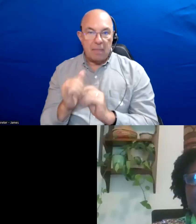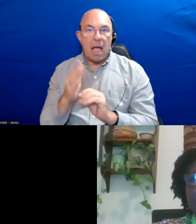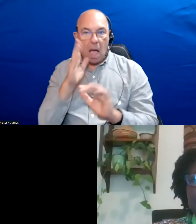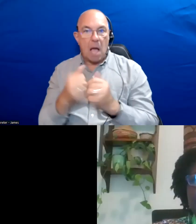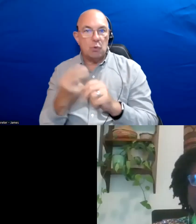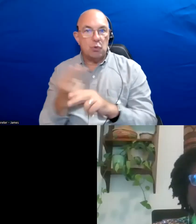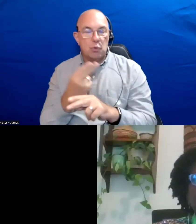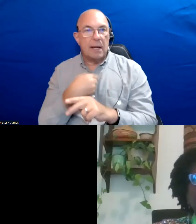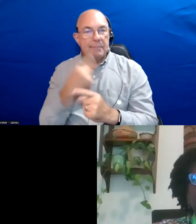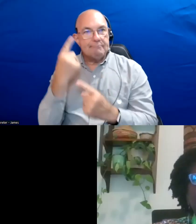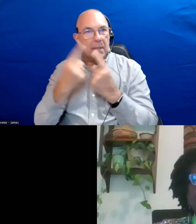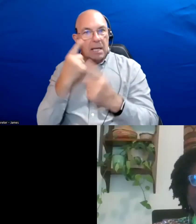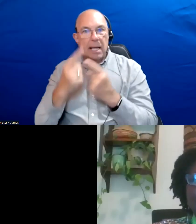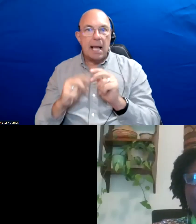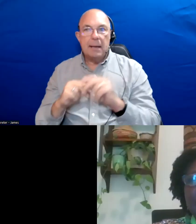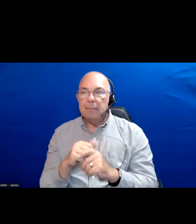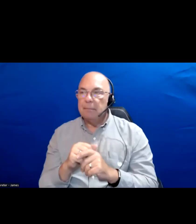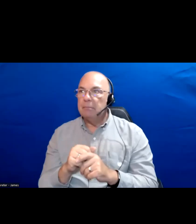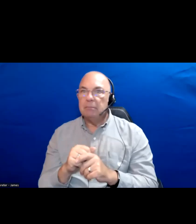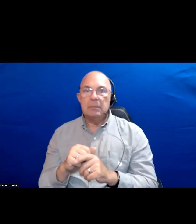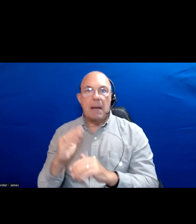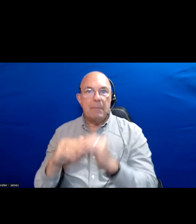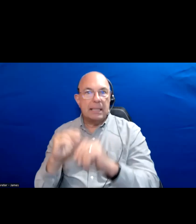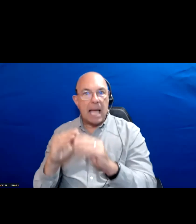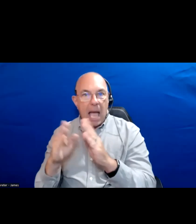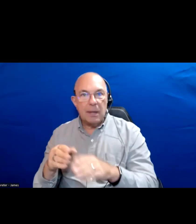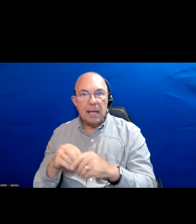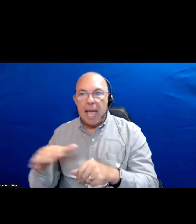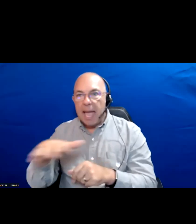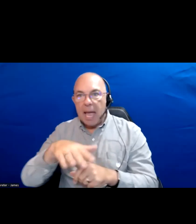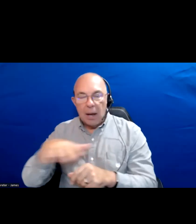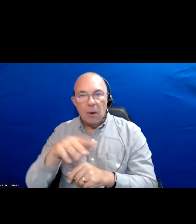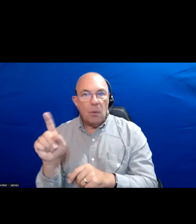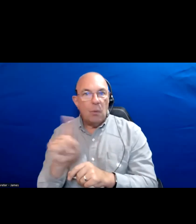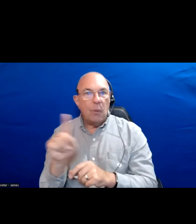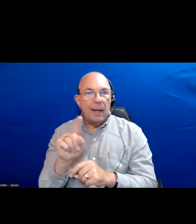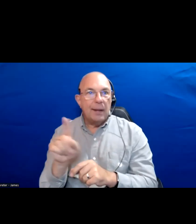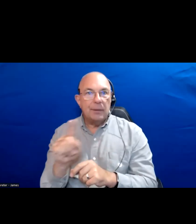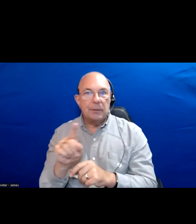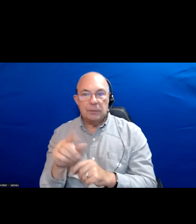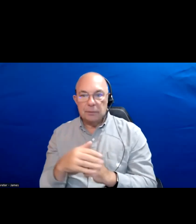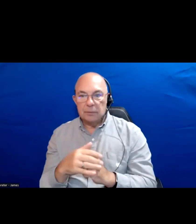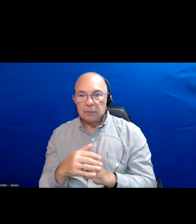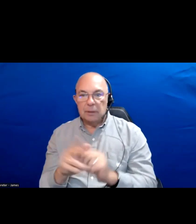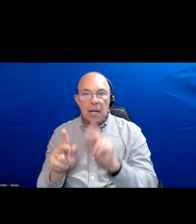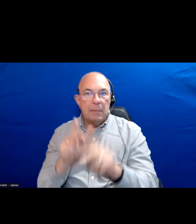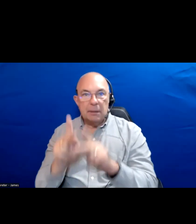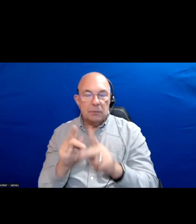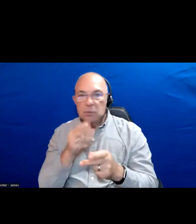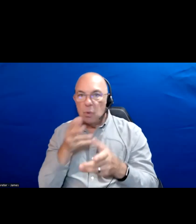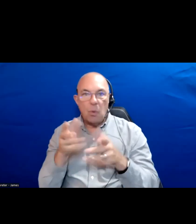When I think about building housing in areas where wealthy folks do not want social housing